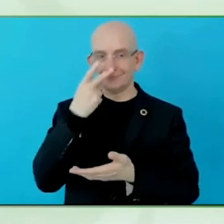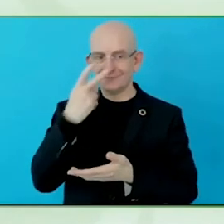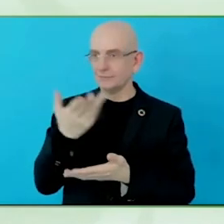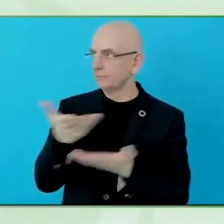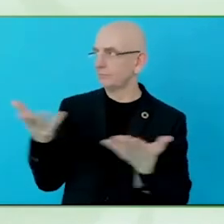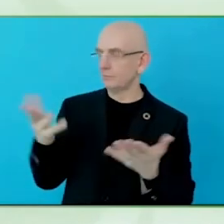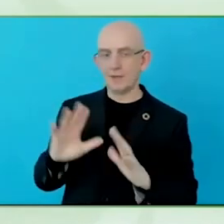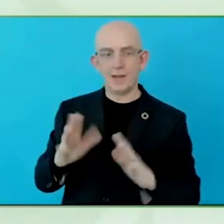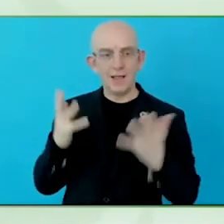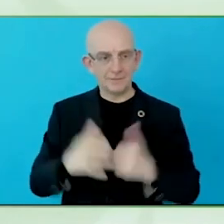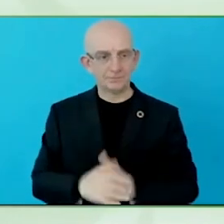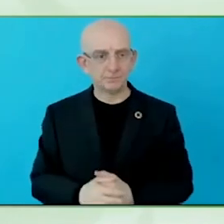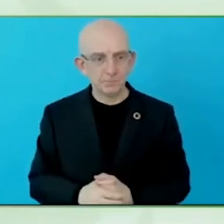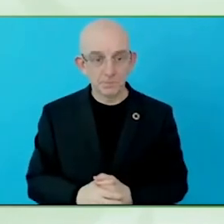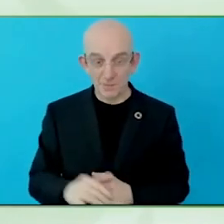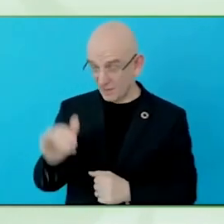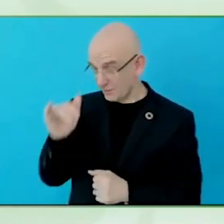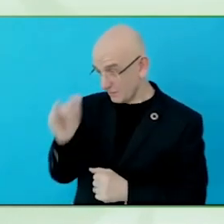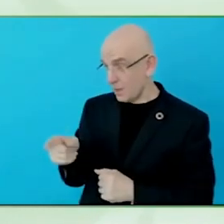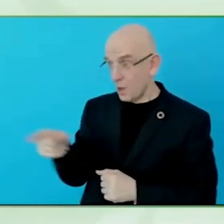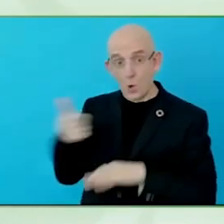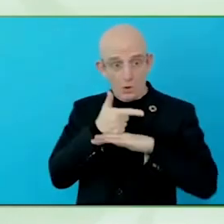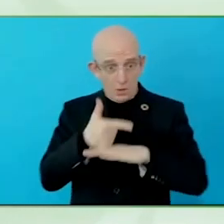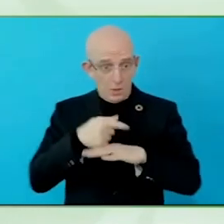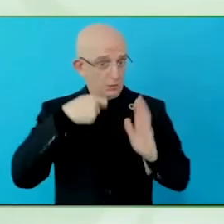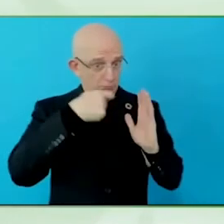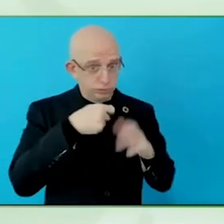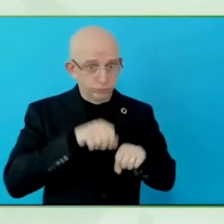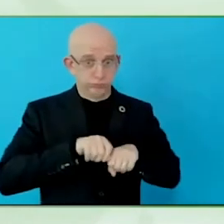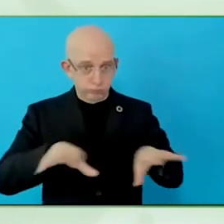them, as if it is a homogenous group, like they're all the same.